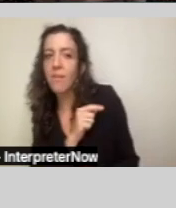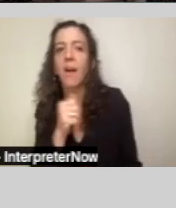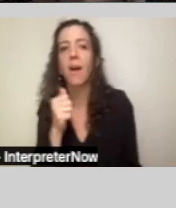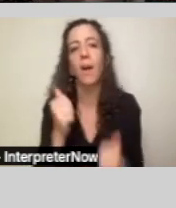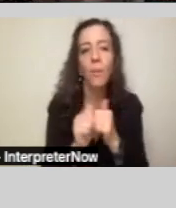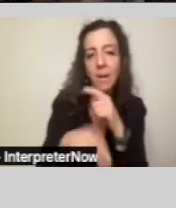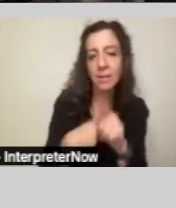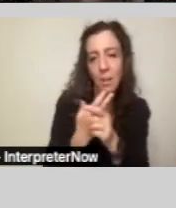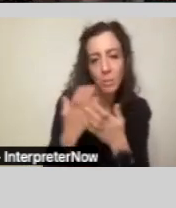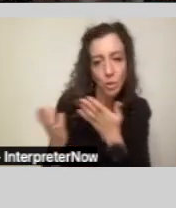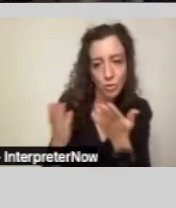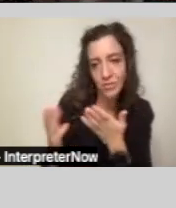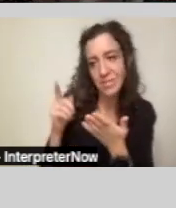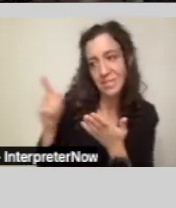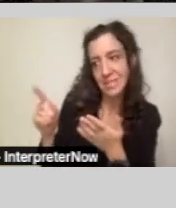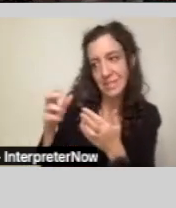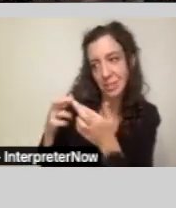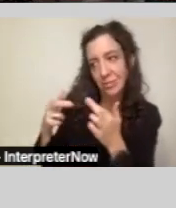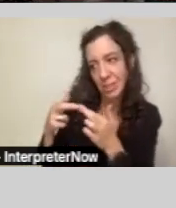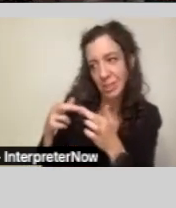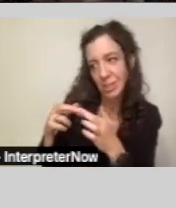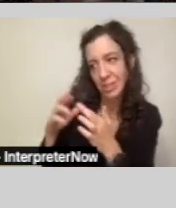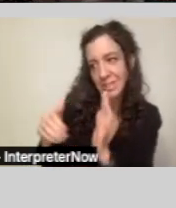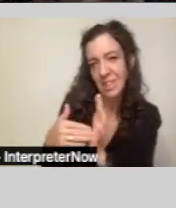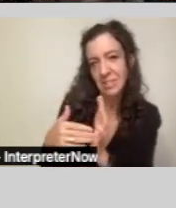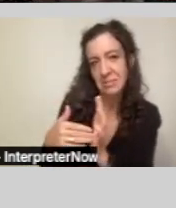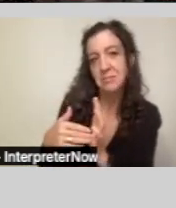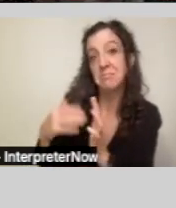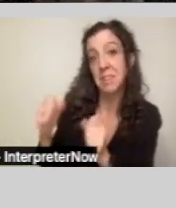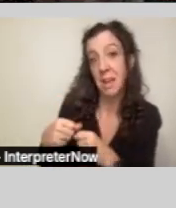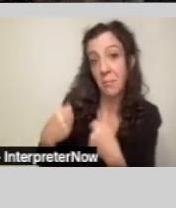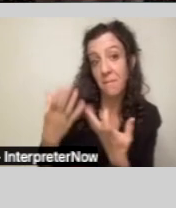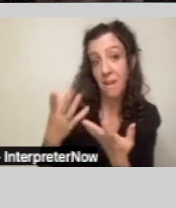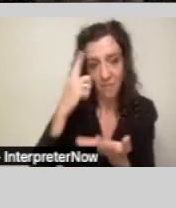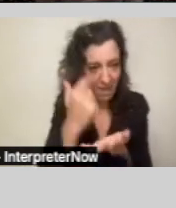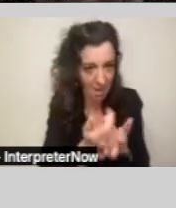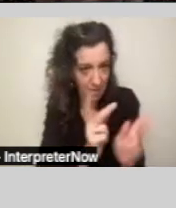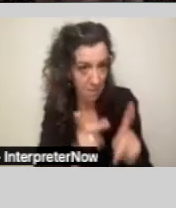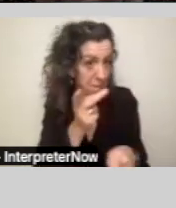regional centers can provide to help people keep and find housing, I wanted to give you